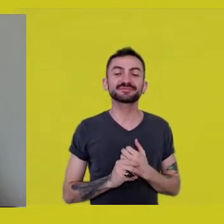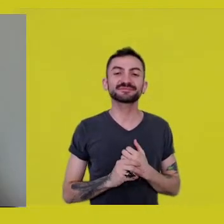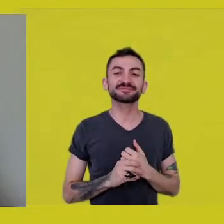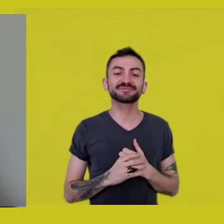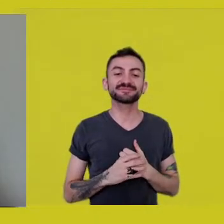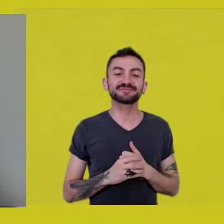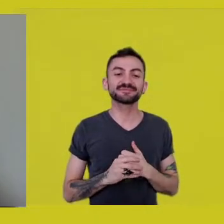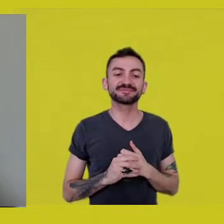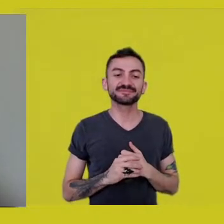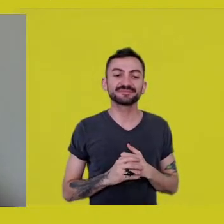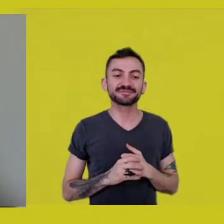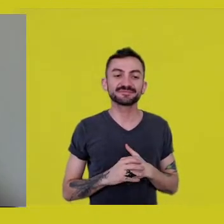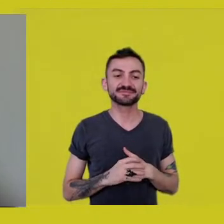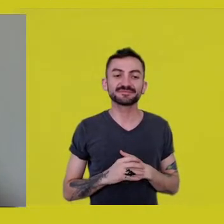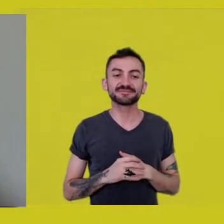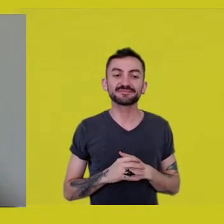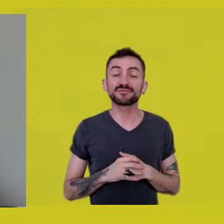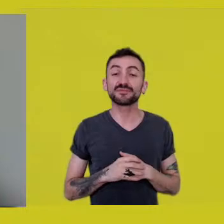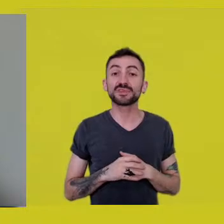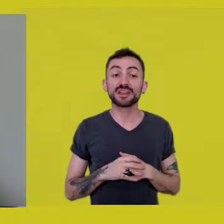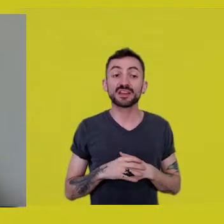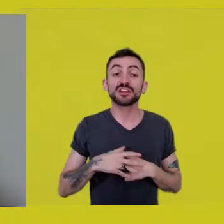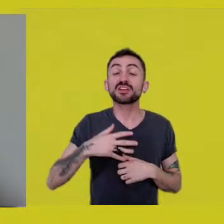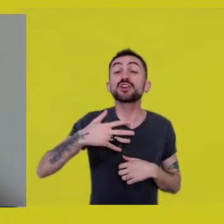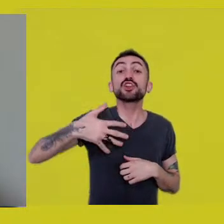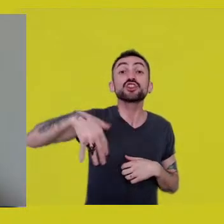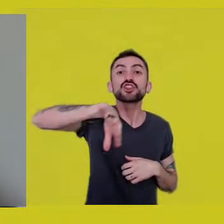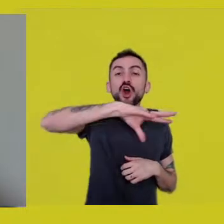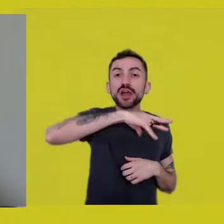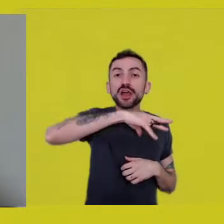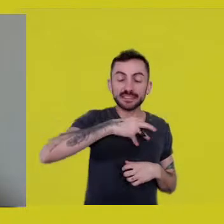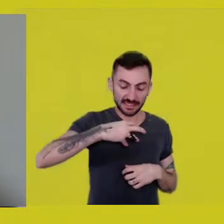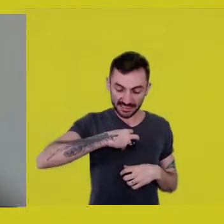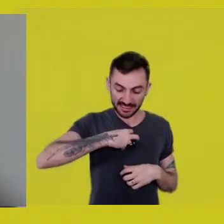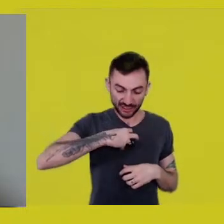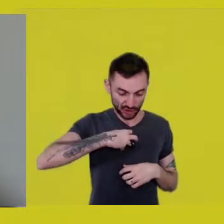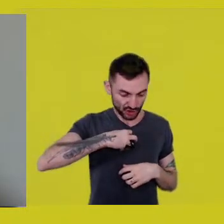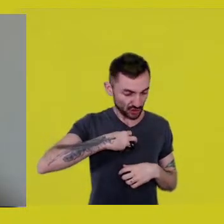Our senses opened themselves to the point they transcended collectively